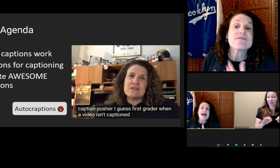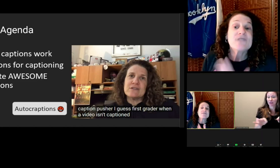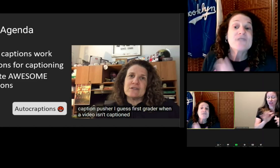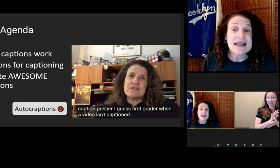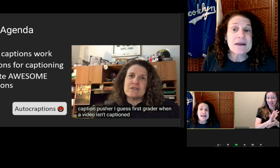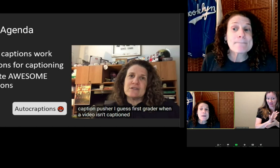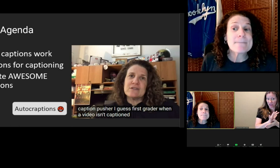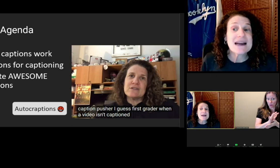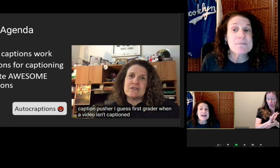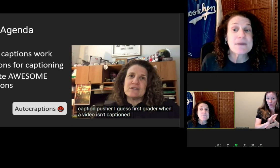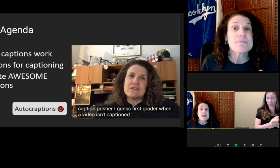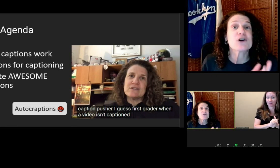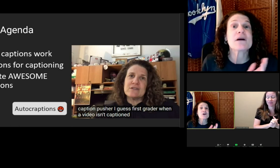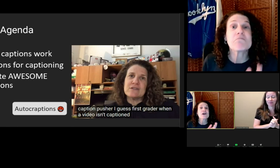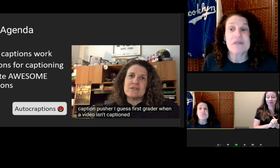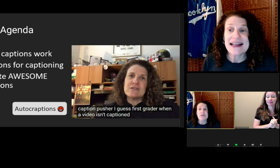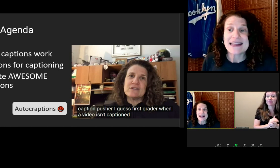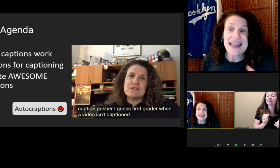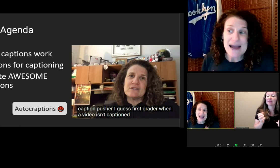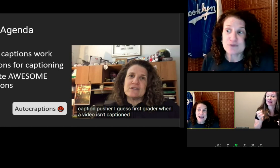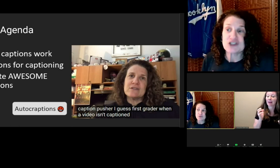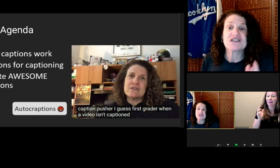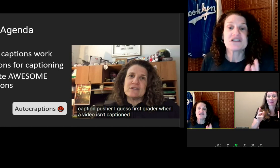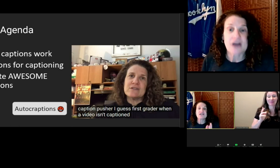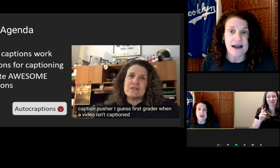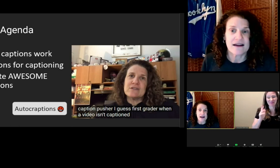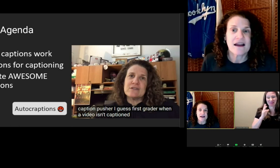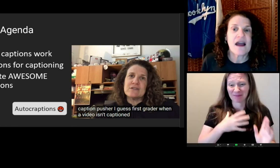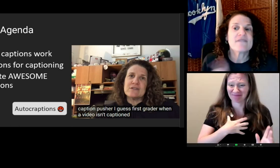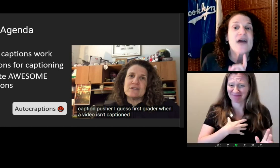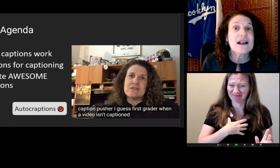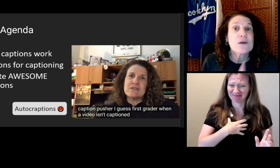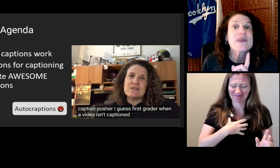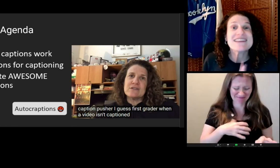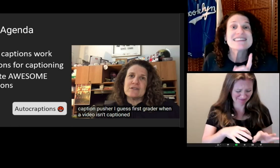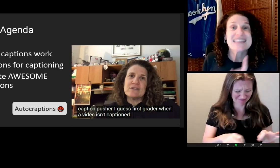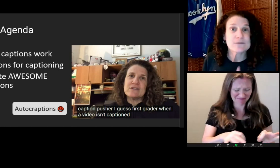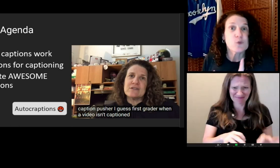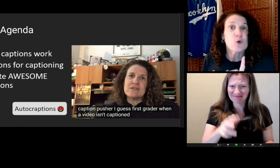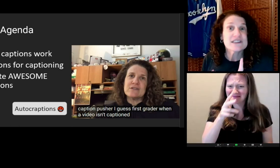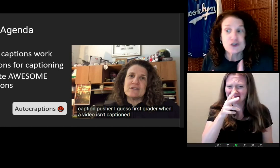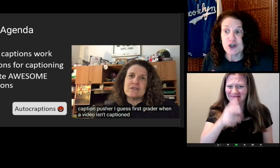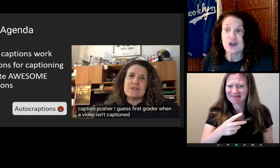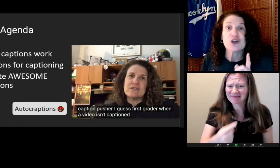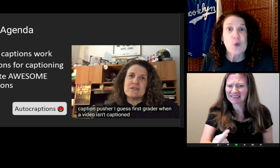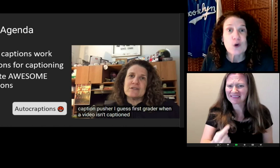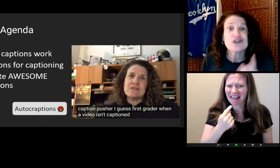And many people complain captions suck. Following these tips will ensure yours don't.